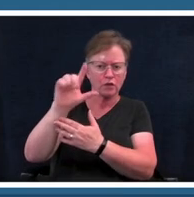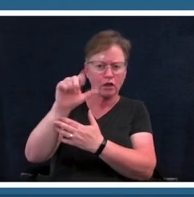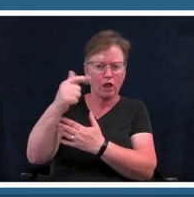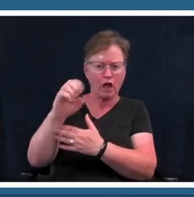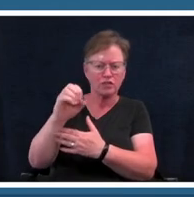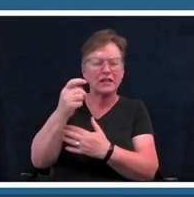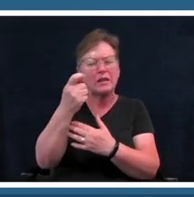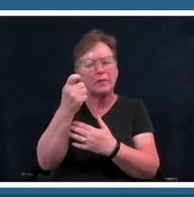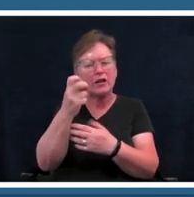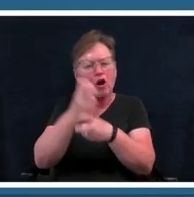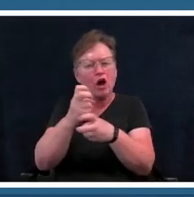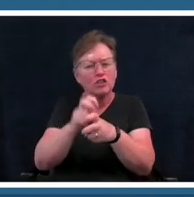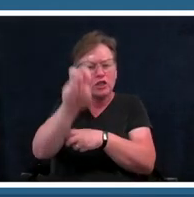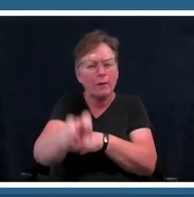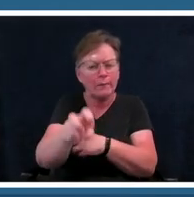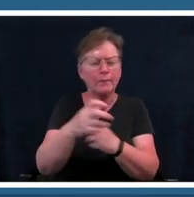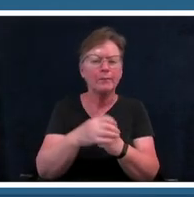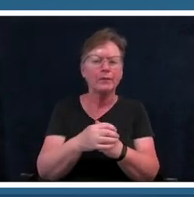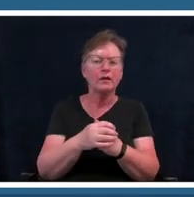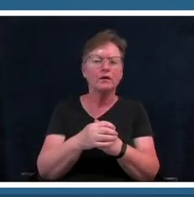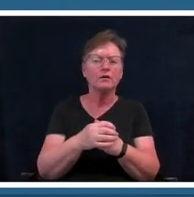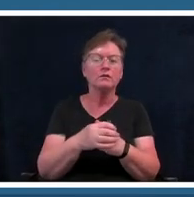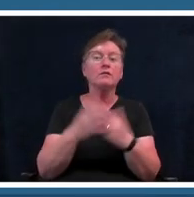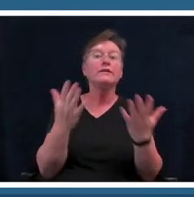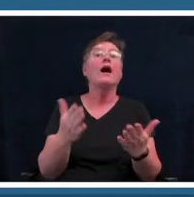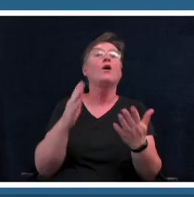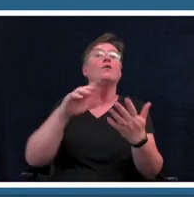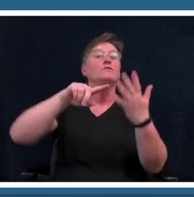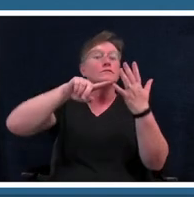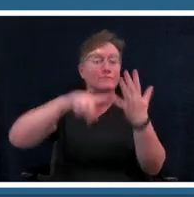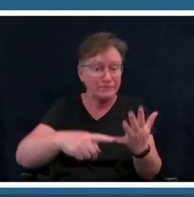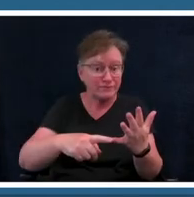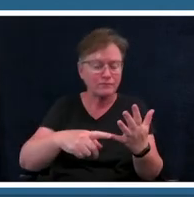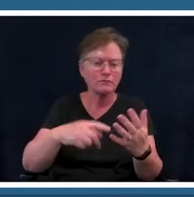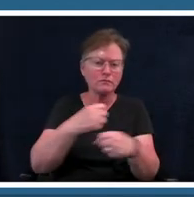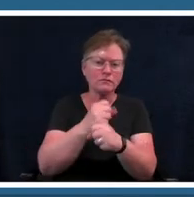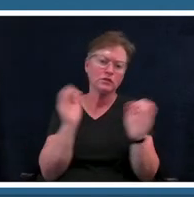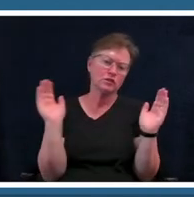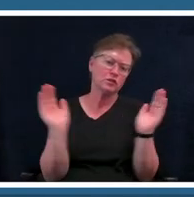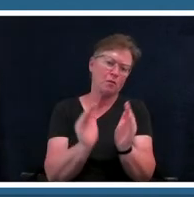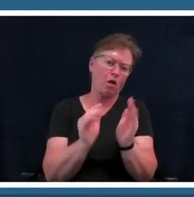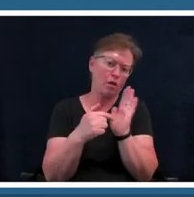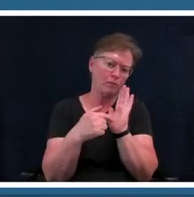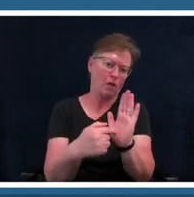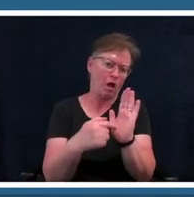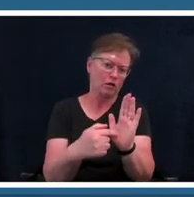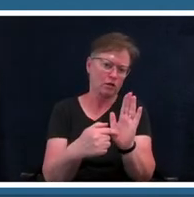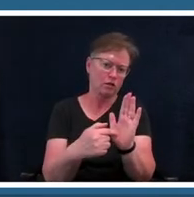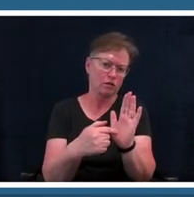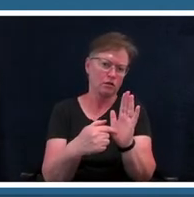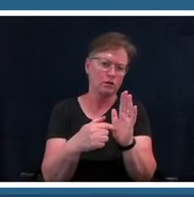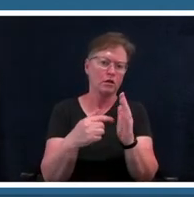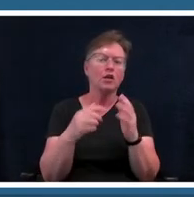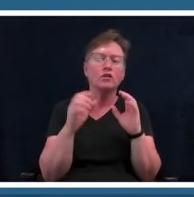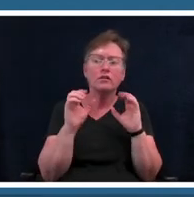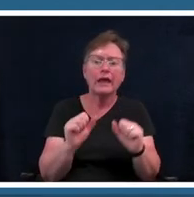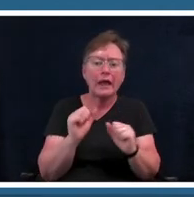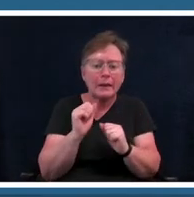to have them build a small model of their monument you could use these monuments to build